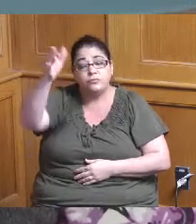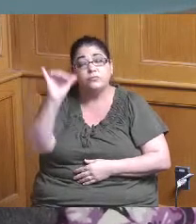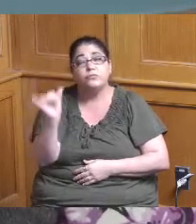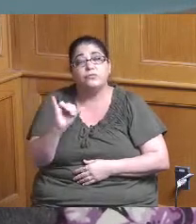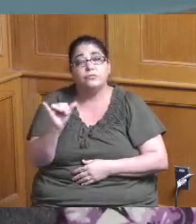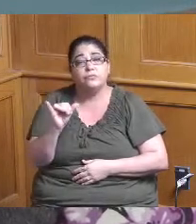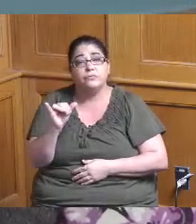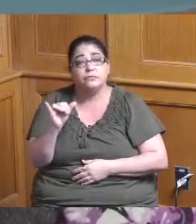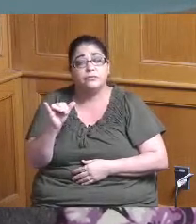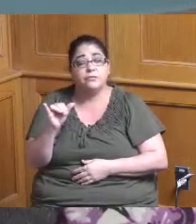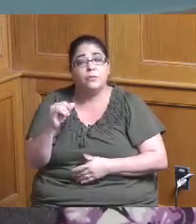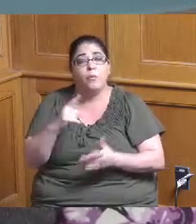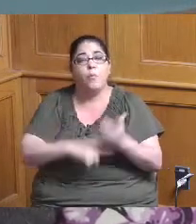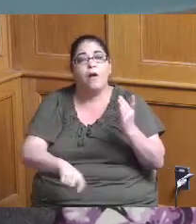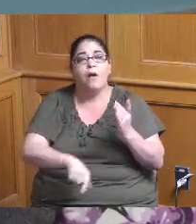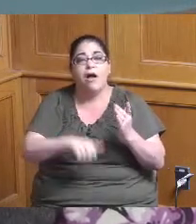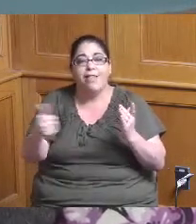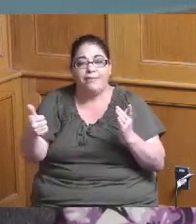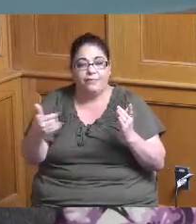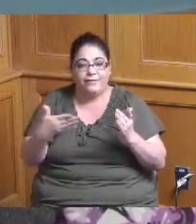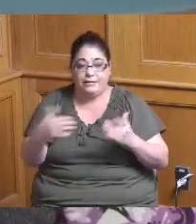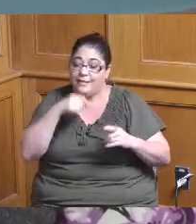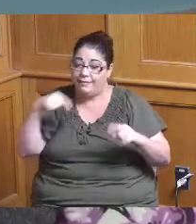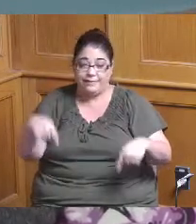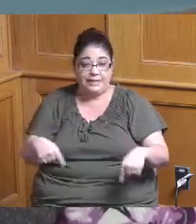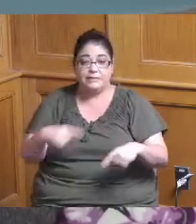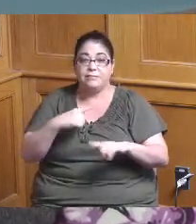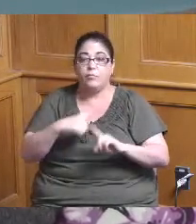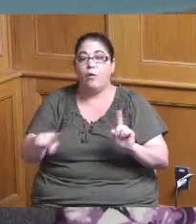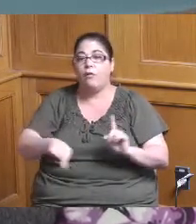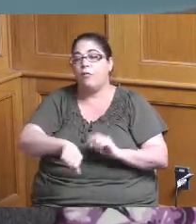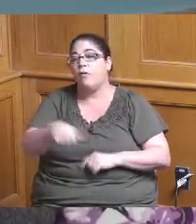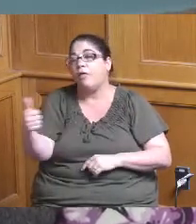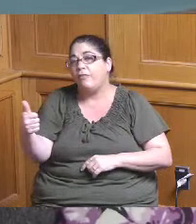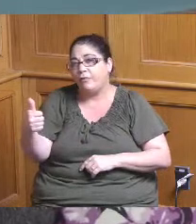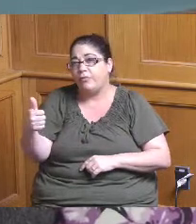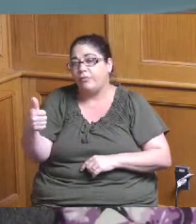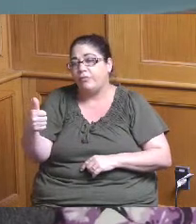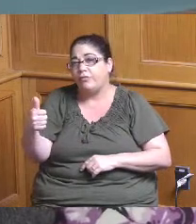what other things it might not be this but might be something else that we're maybe missing that